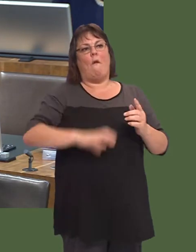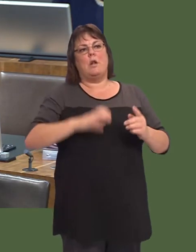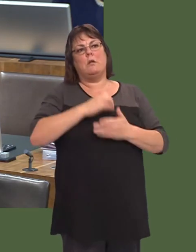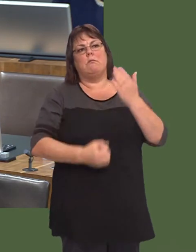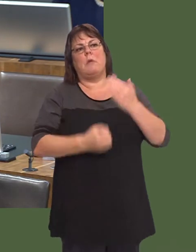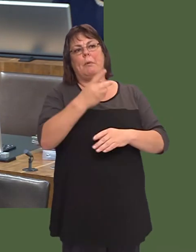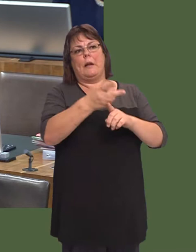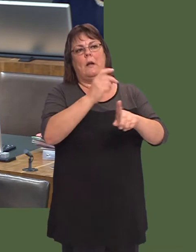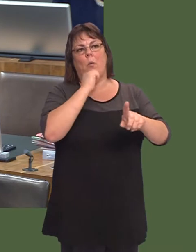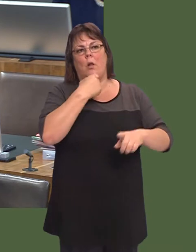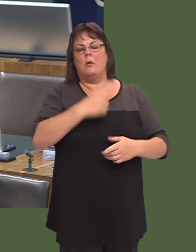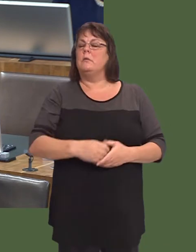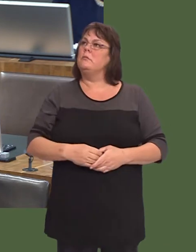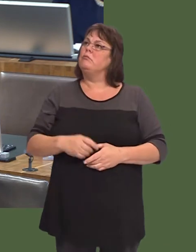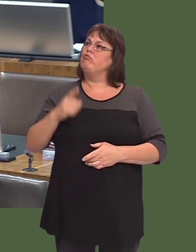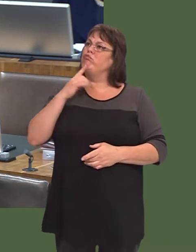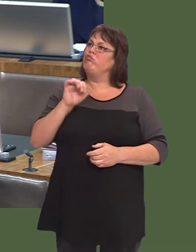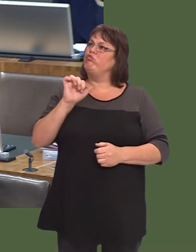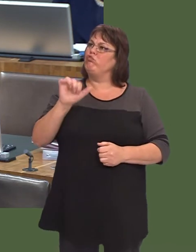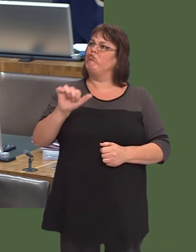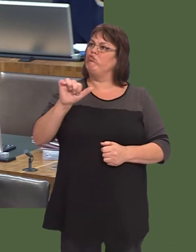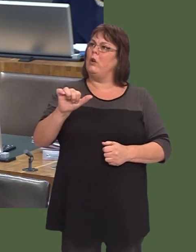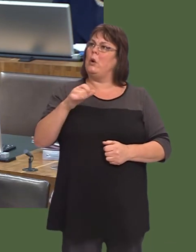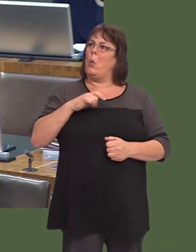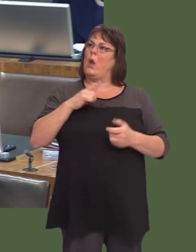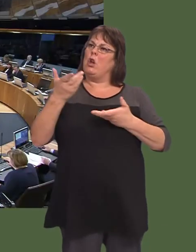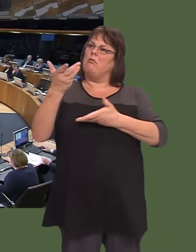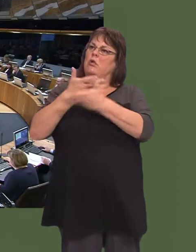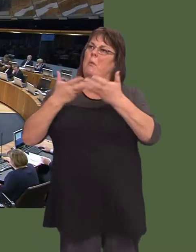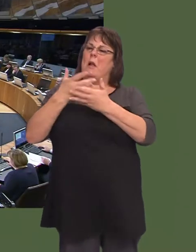that same position again. Andrew R.T. Davies: Youíre quite right, First Minister; you and I could trade statistics, and the